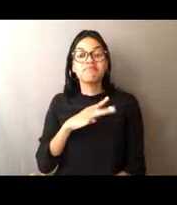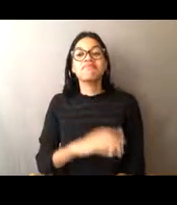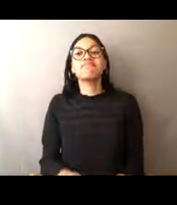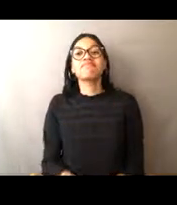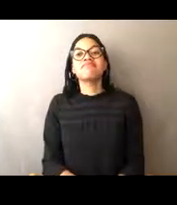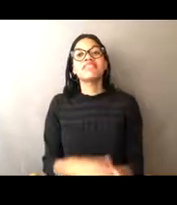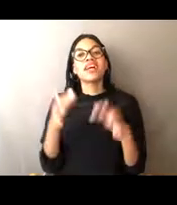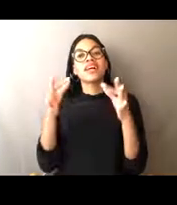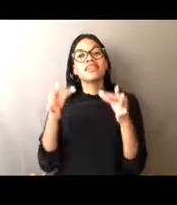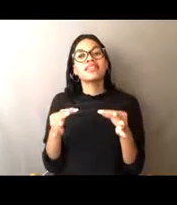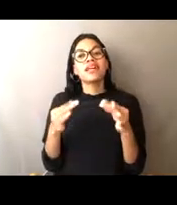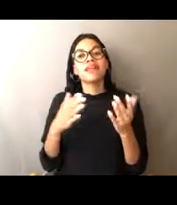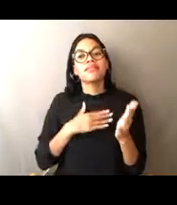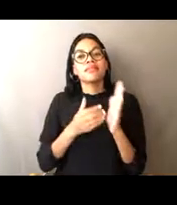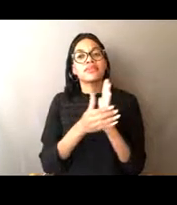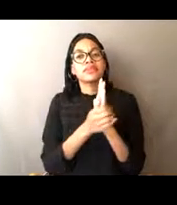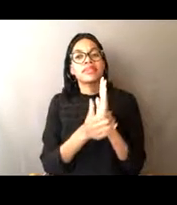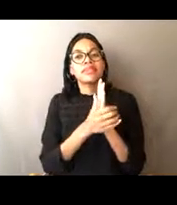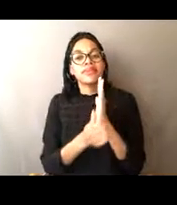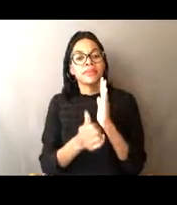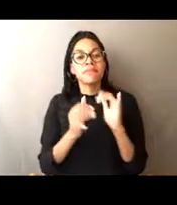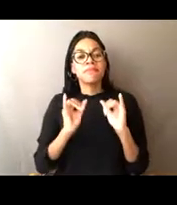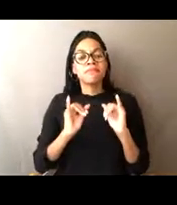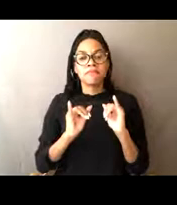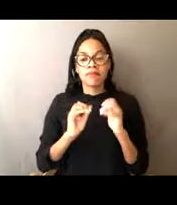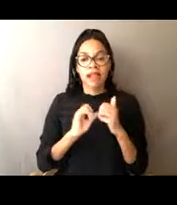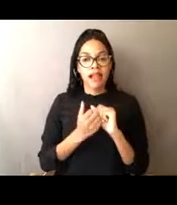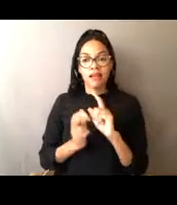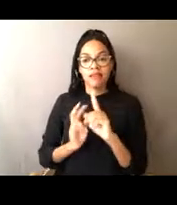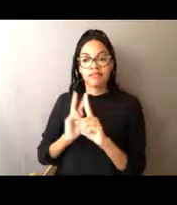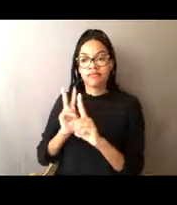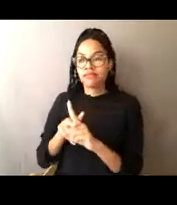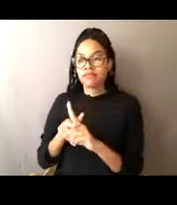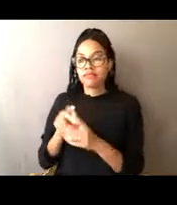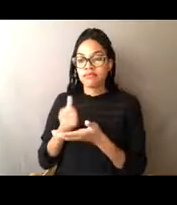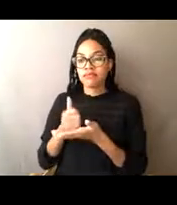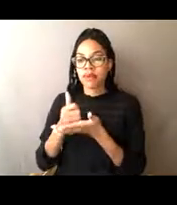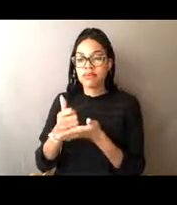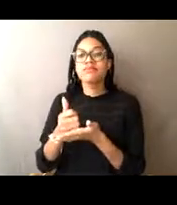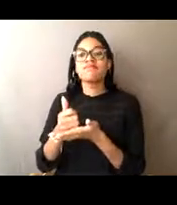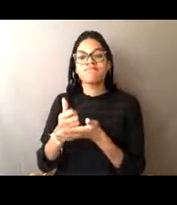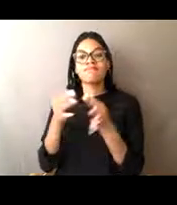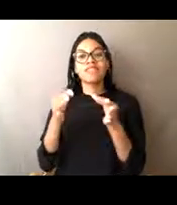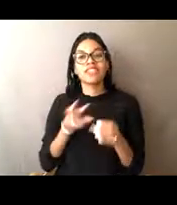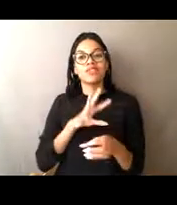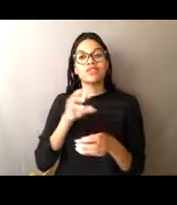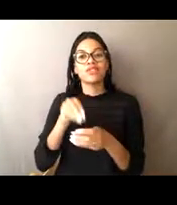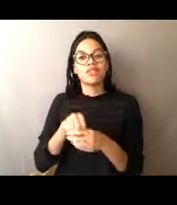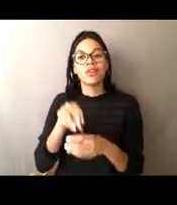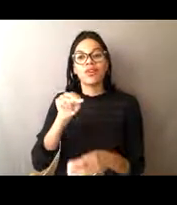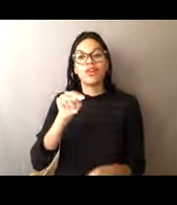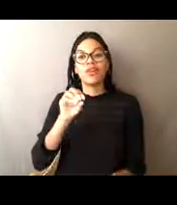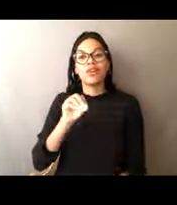to join the mission of NOAA's Office of Law Enforcement to help protect our national resources.